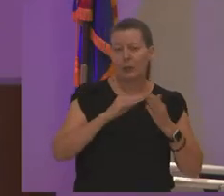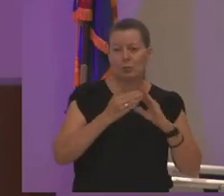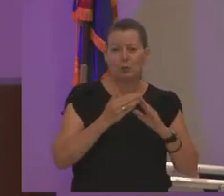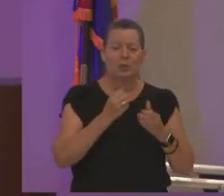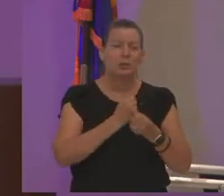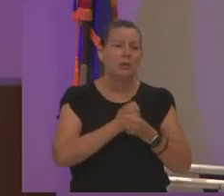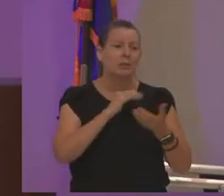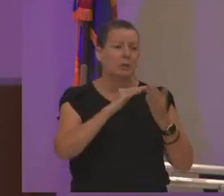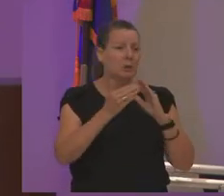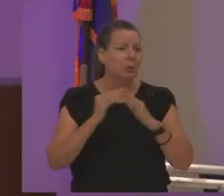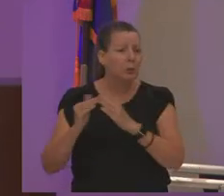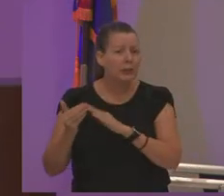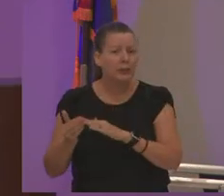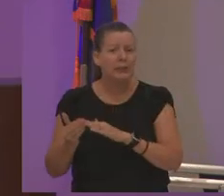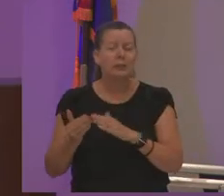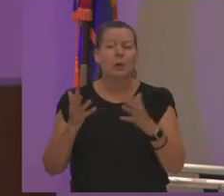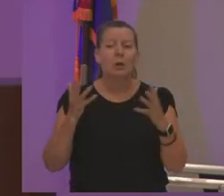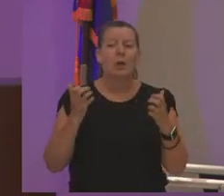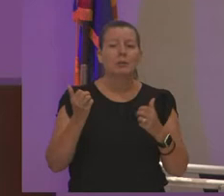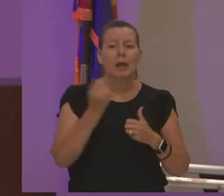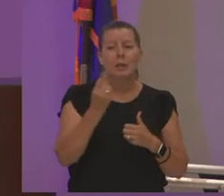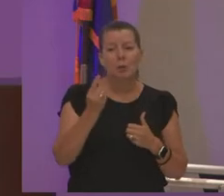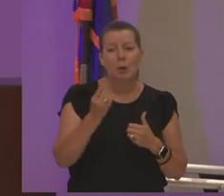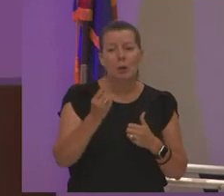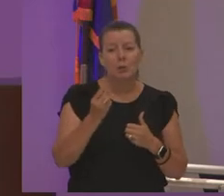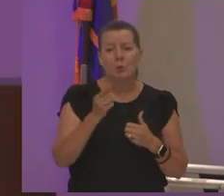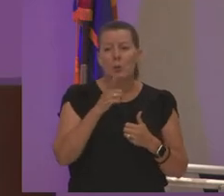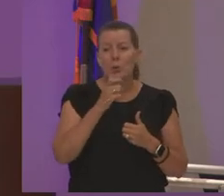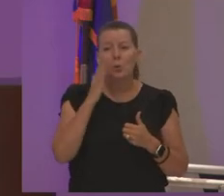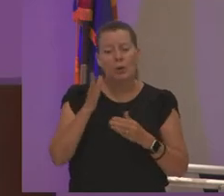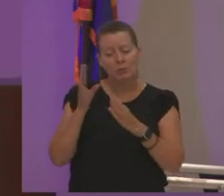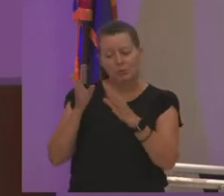and she wants anyone who will listen to help her community